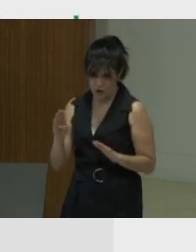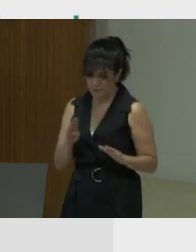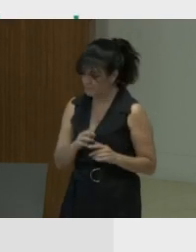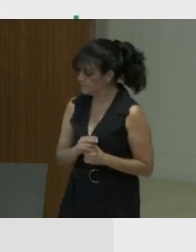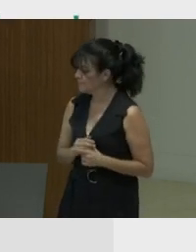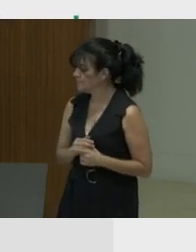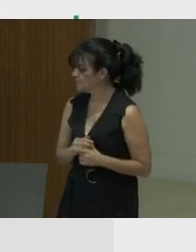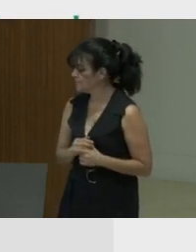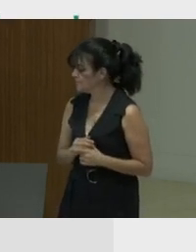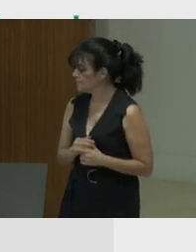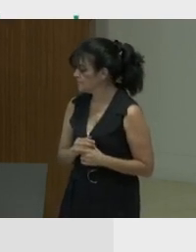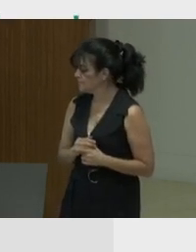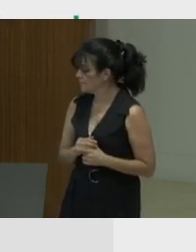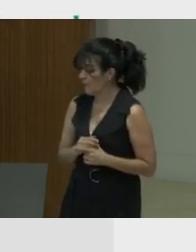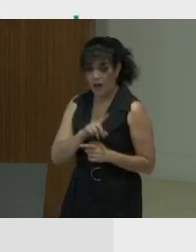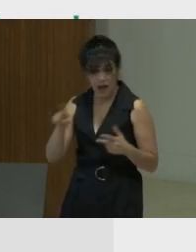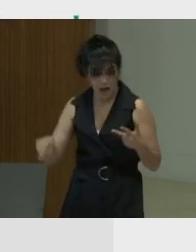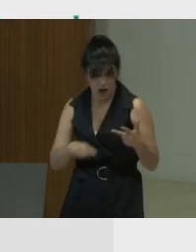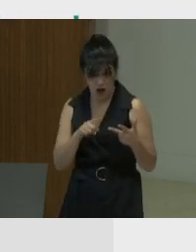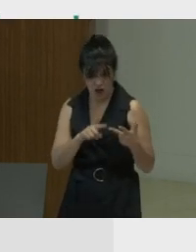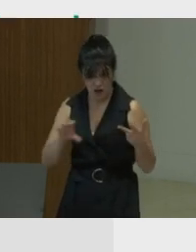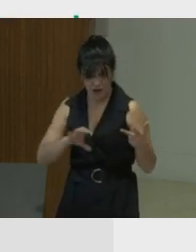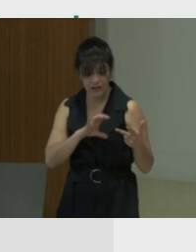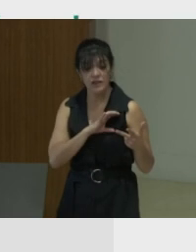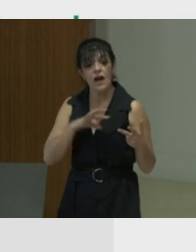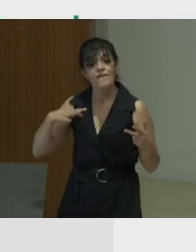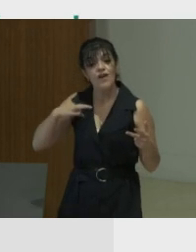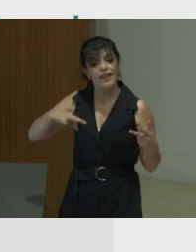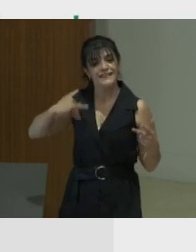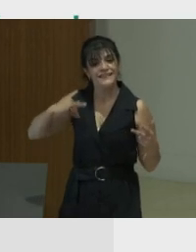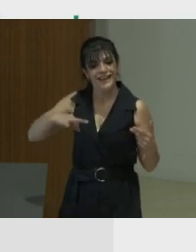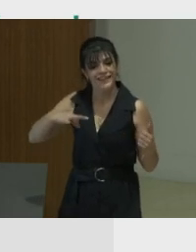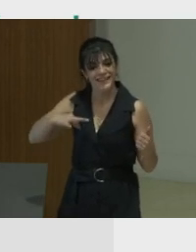Another characteristic of NGOs is the element of being voluntary. There's a sense of self-sacrifice.